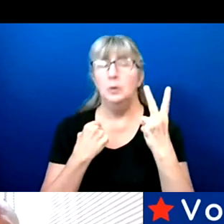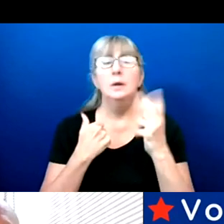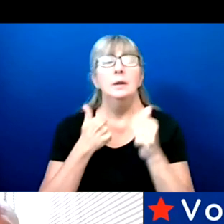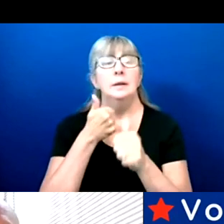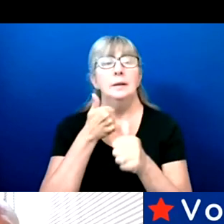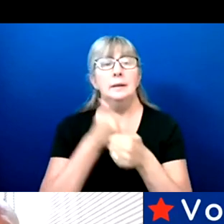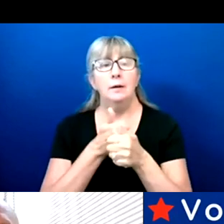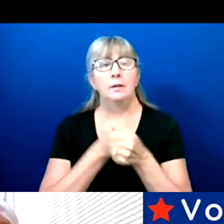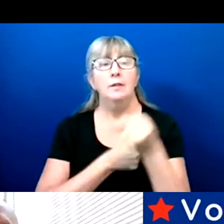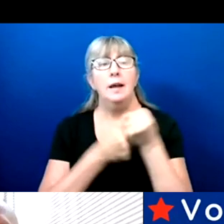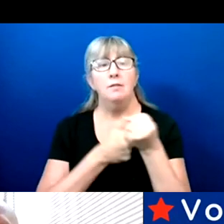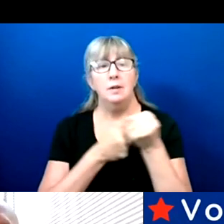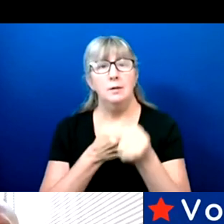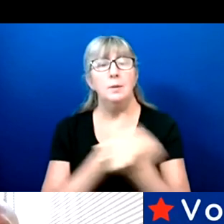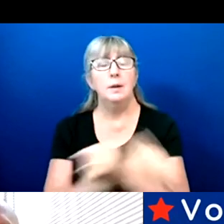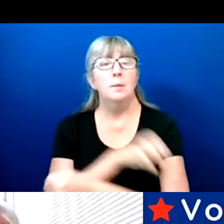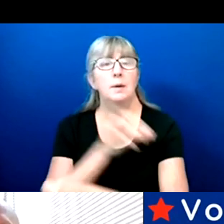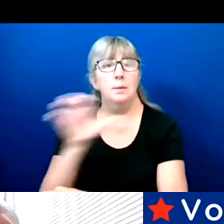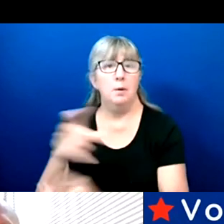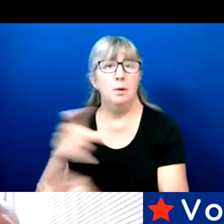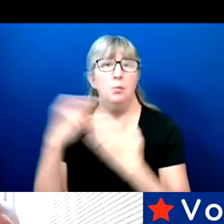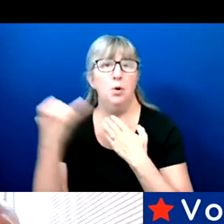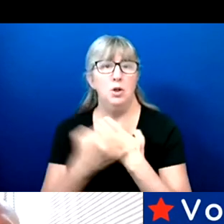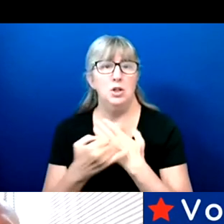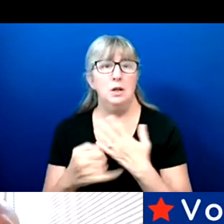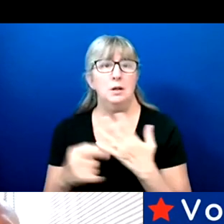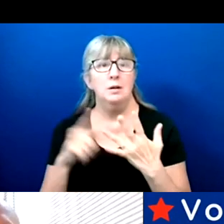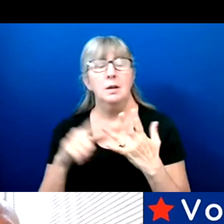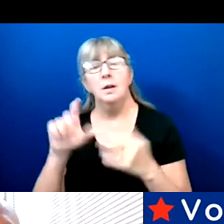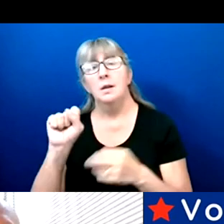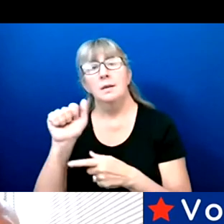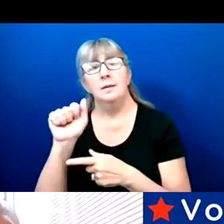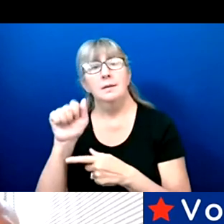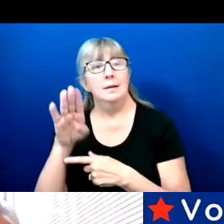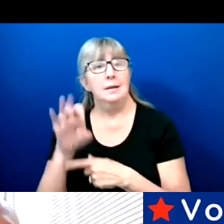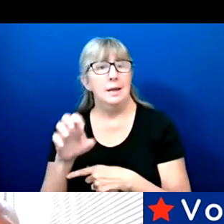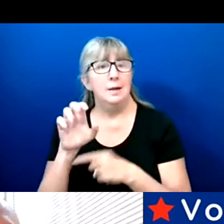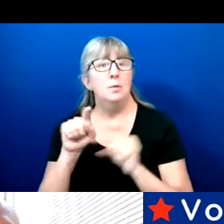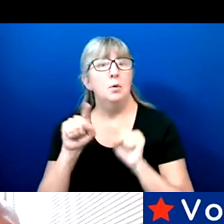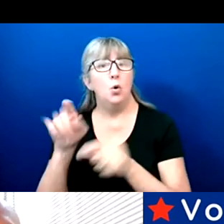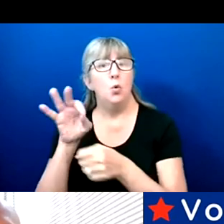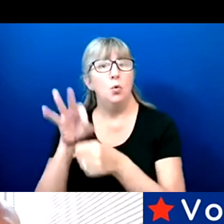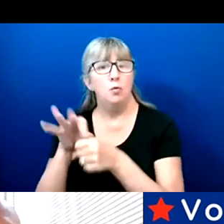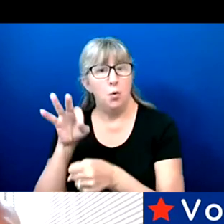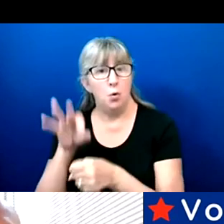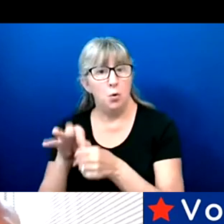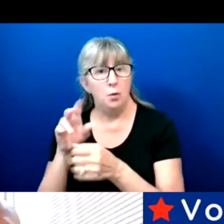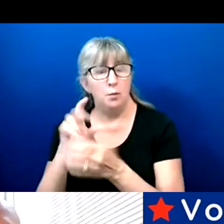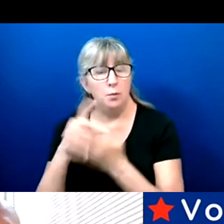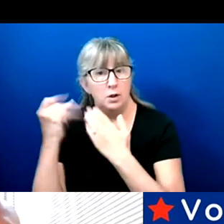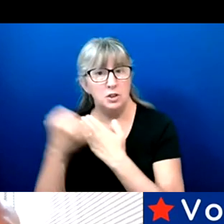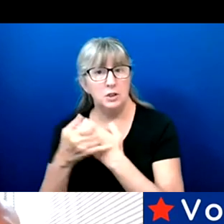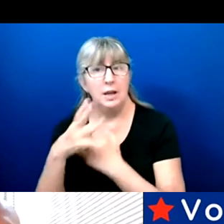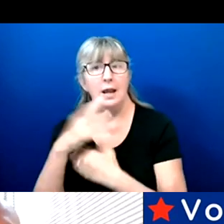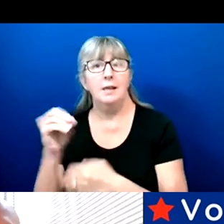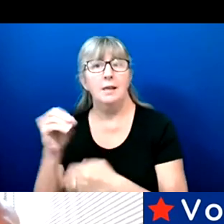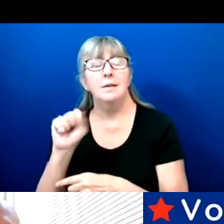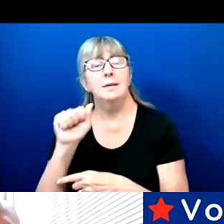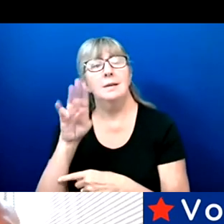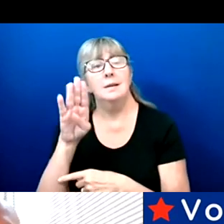projects. The SABE GoVoter project and SABE self-advocacy resource and technical assistance.